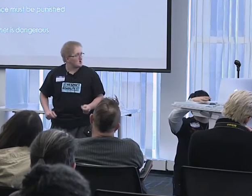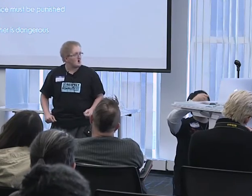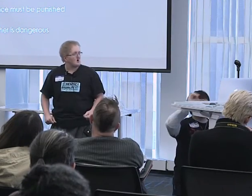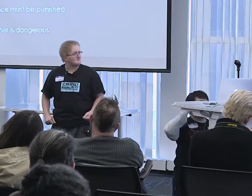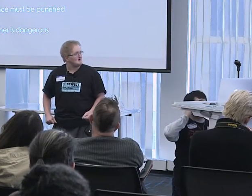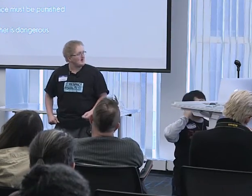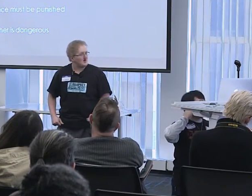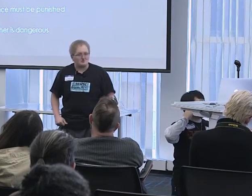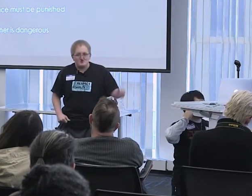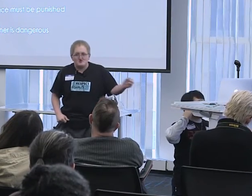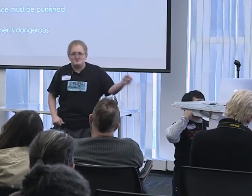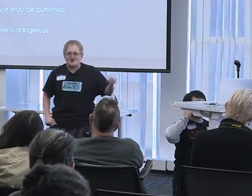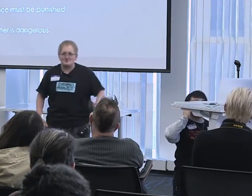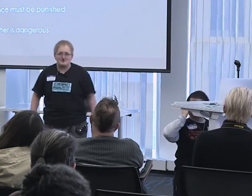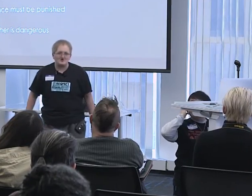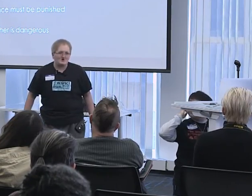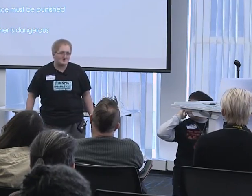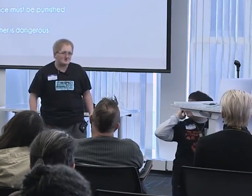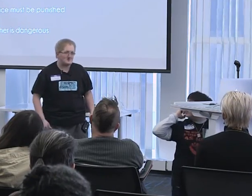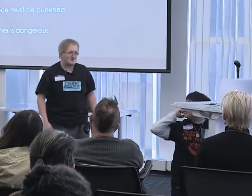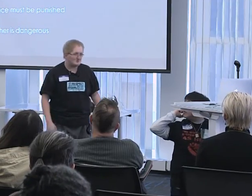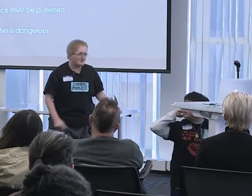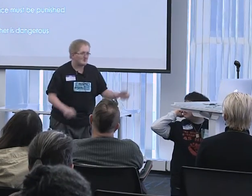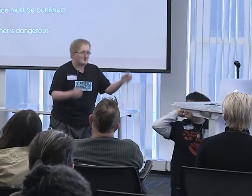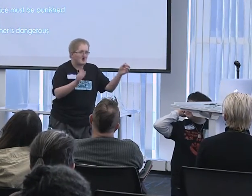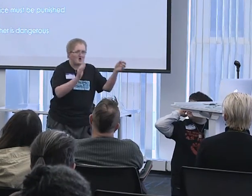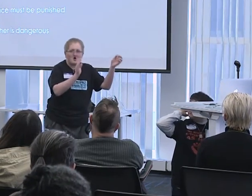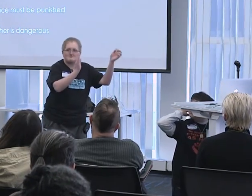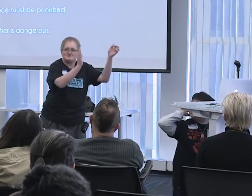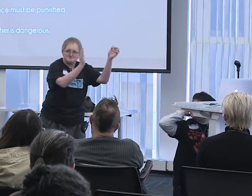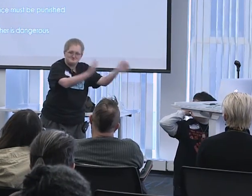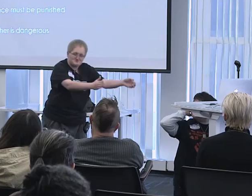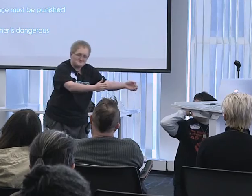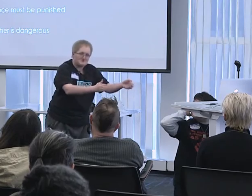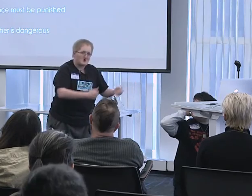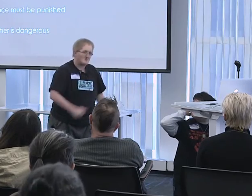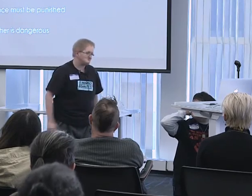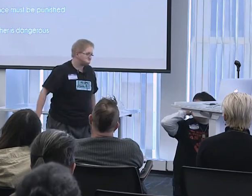And thank you by the way Alydia for genderqueering the slides,